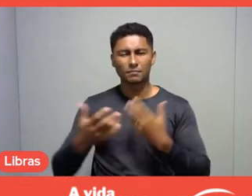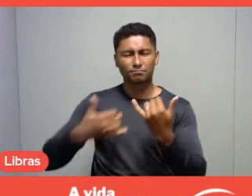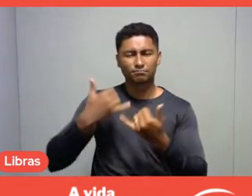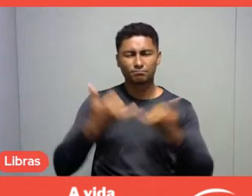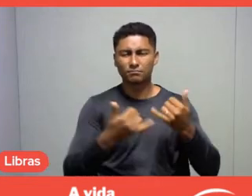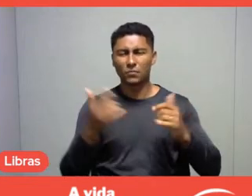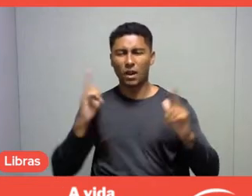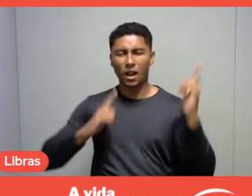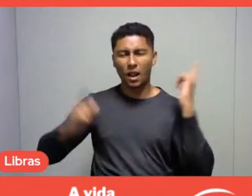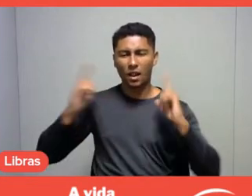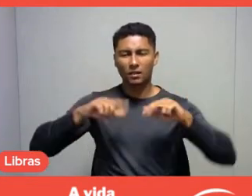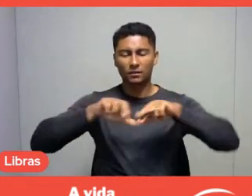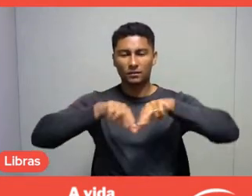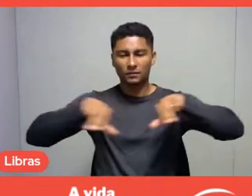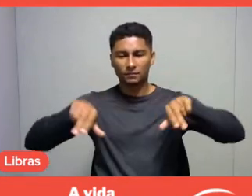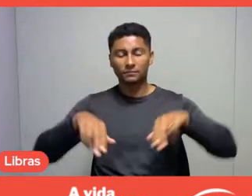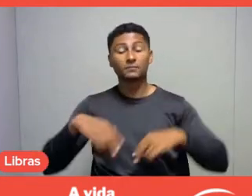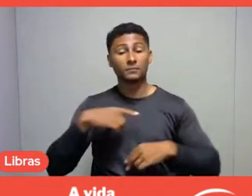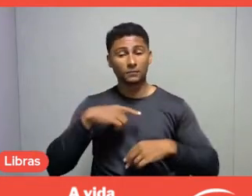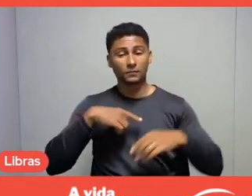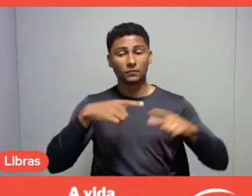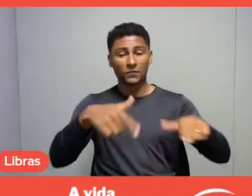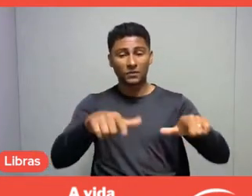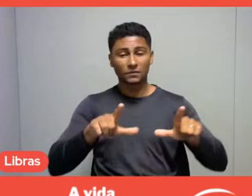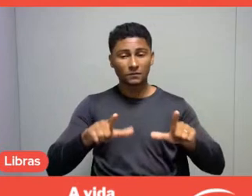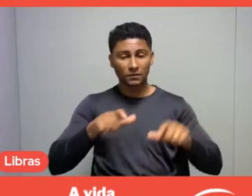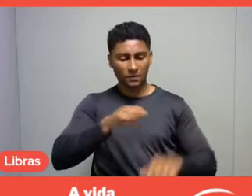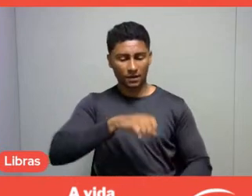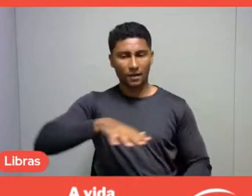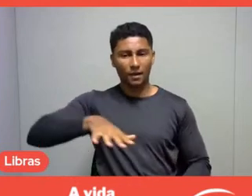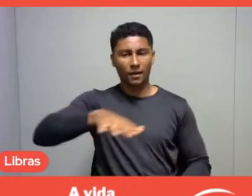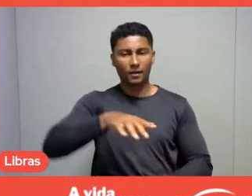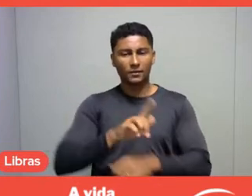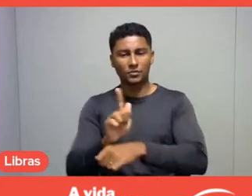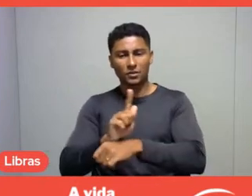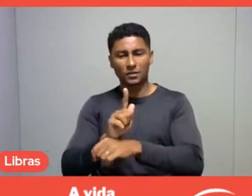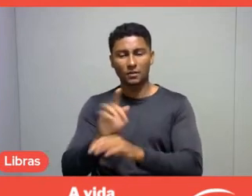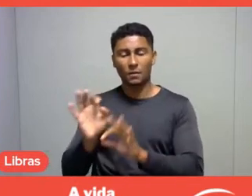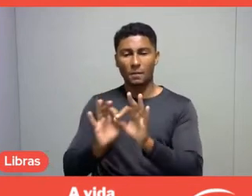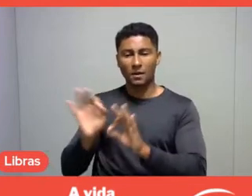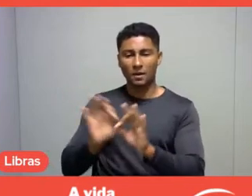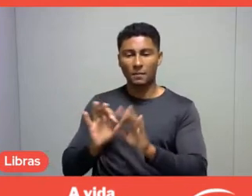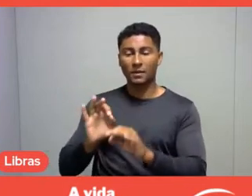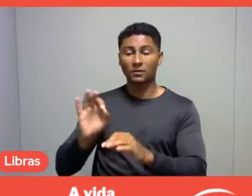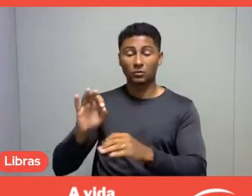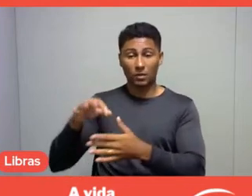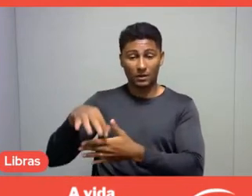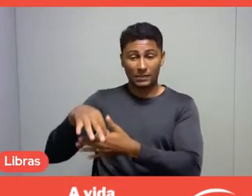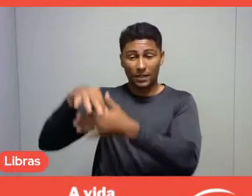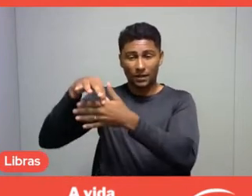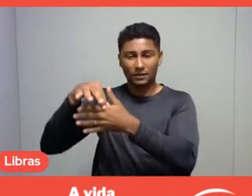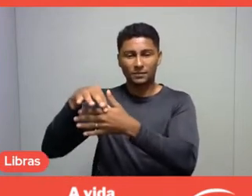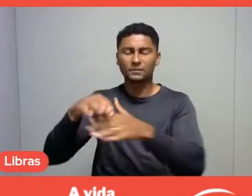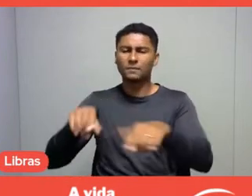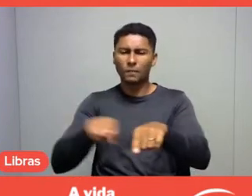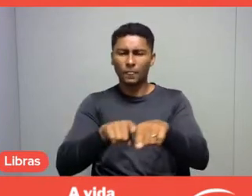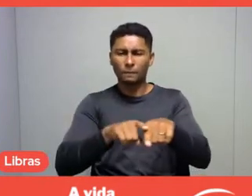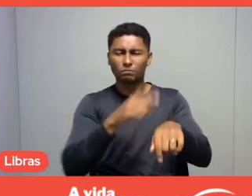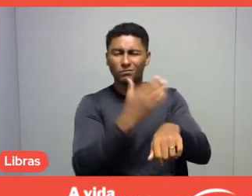has certification in the areas of management, planning, leadership, recreation, and physical and sports training.